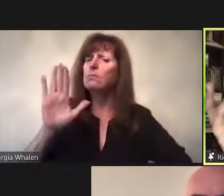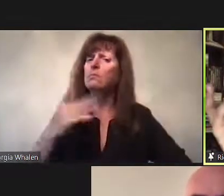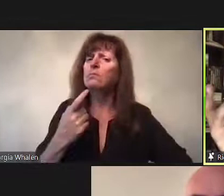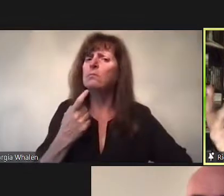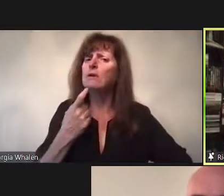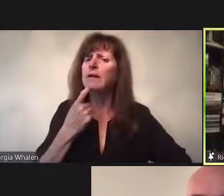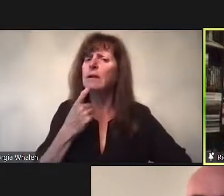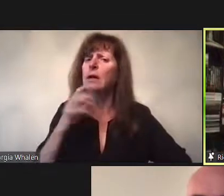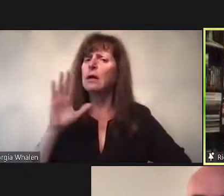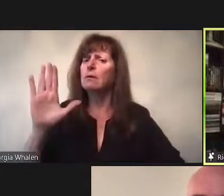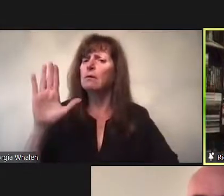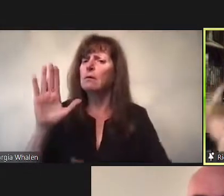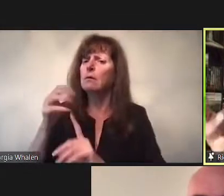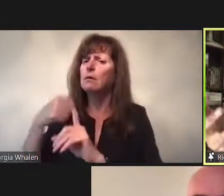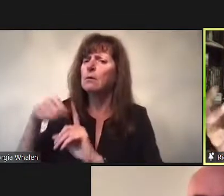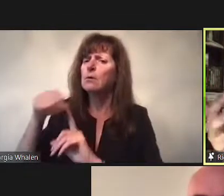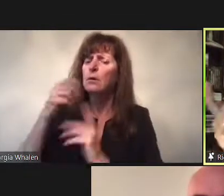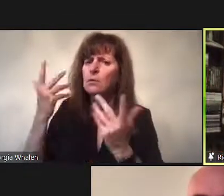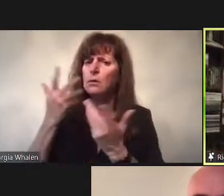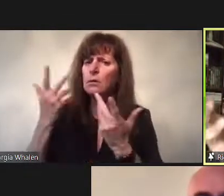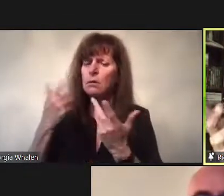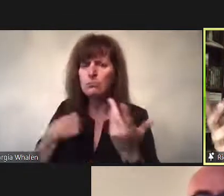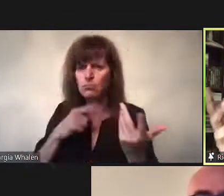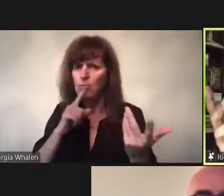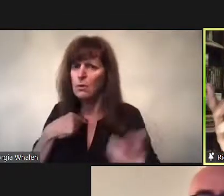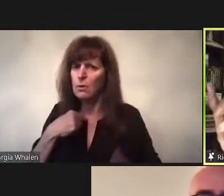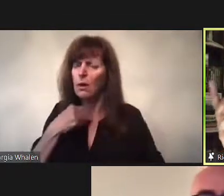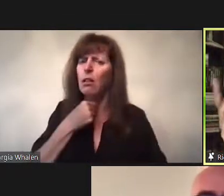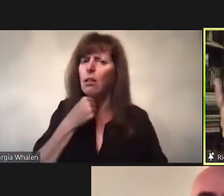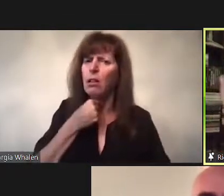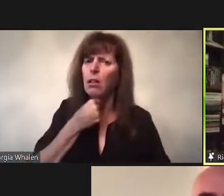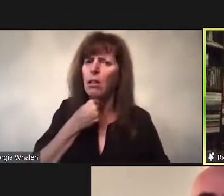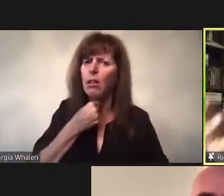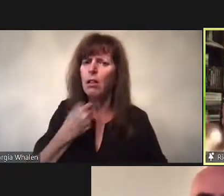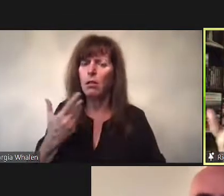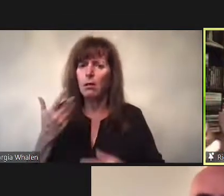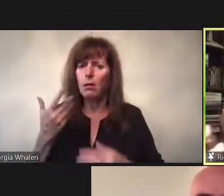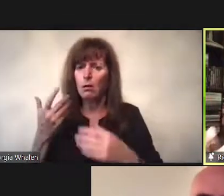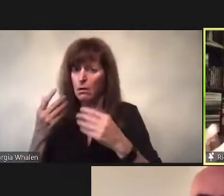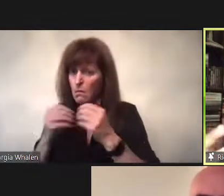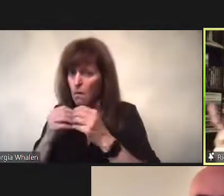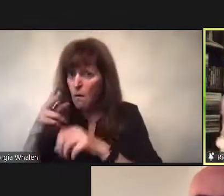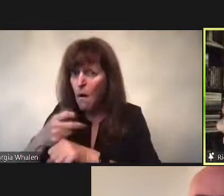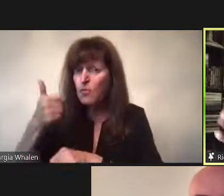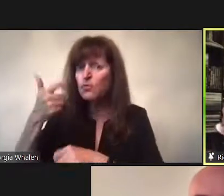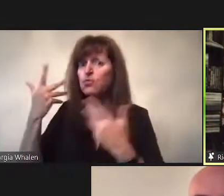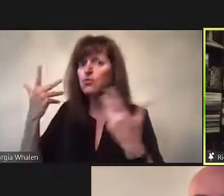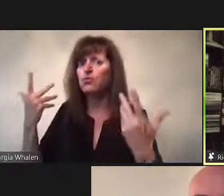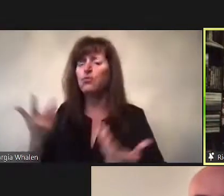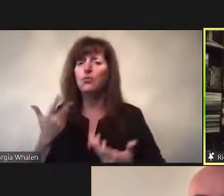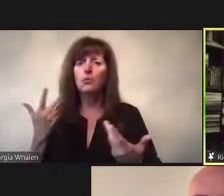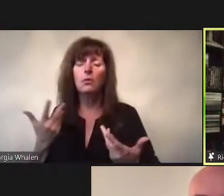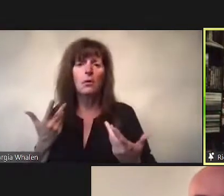But if I were talking abotu the Finnish case I don’t think that would be of interest to anyone.